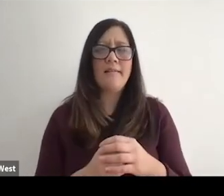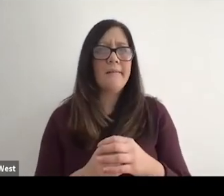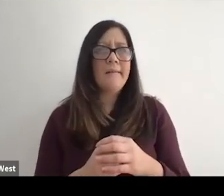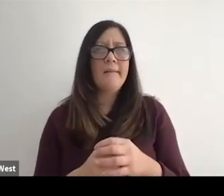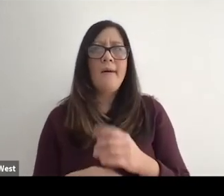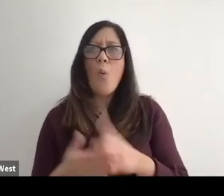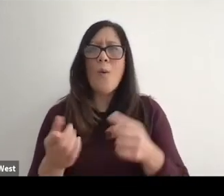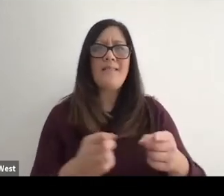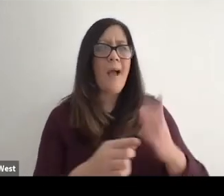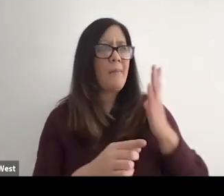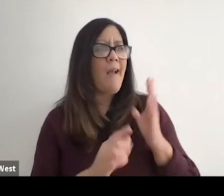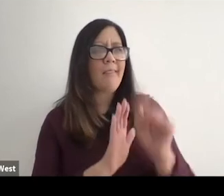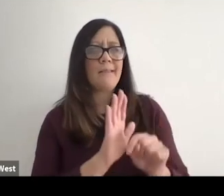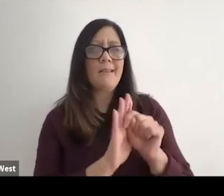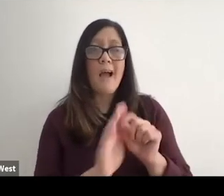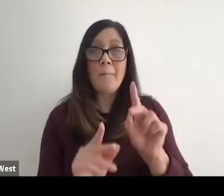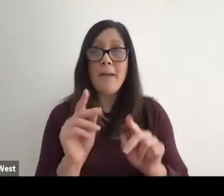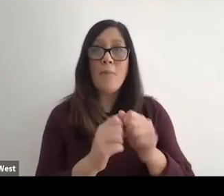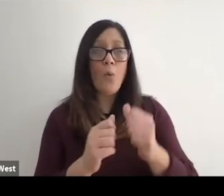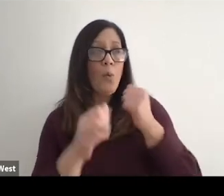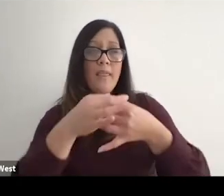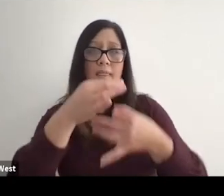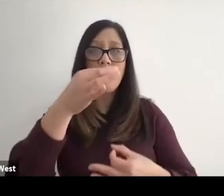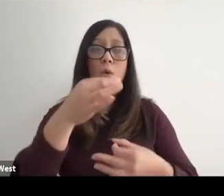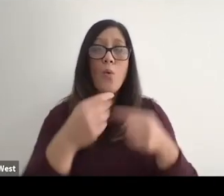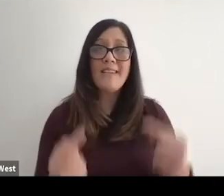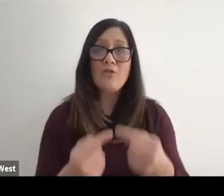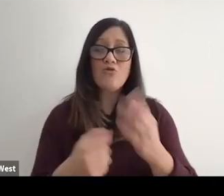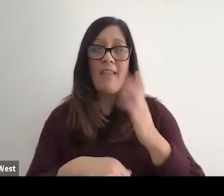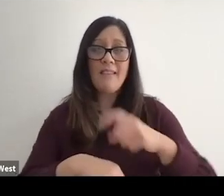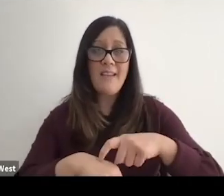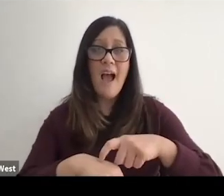books of what was happening during that time. Many people that had spinal cord injuries